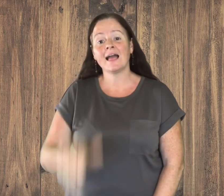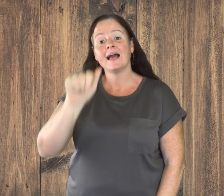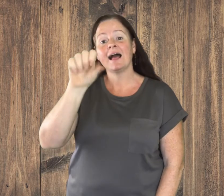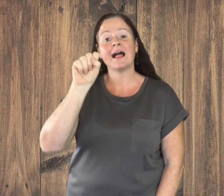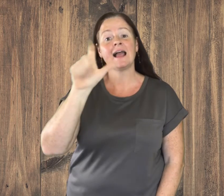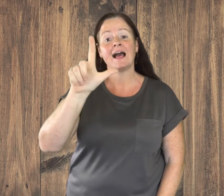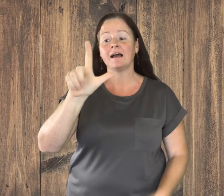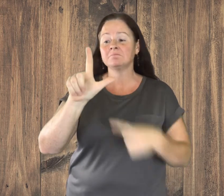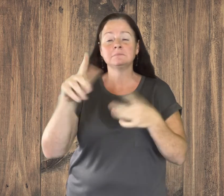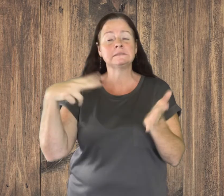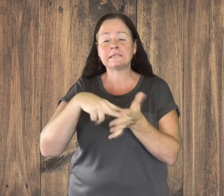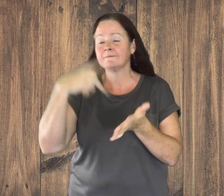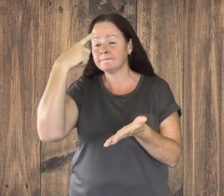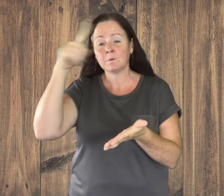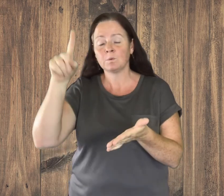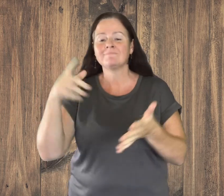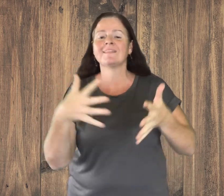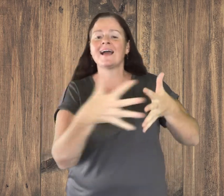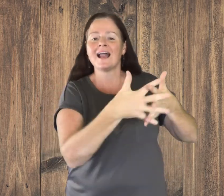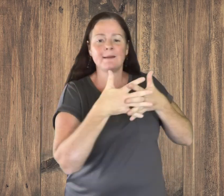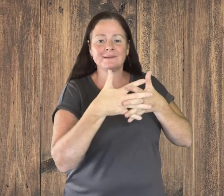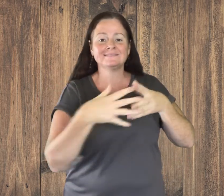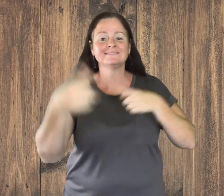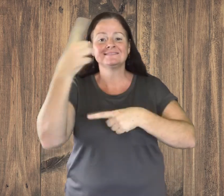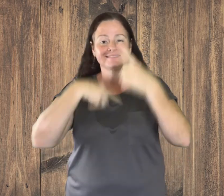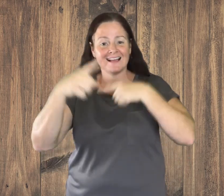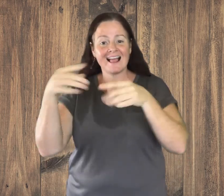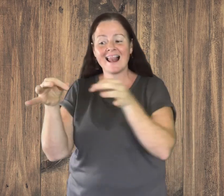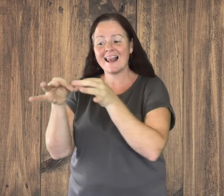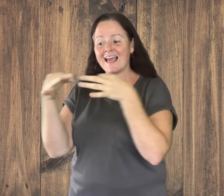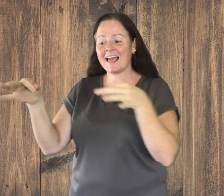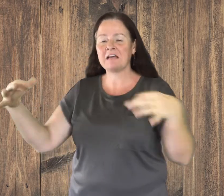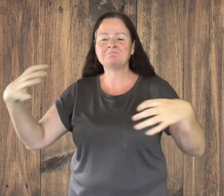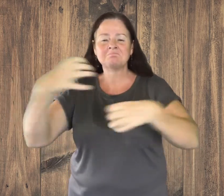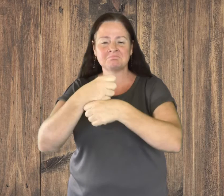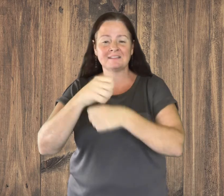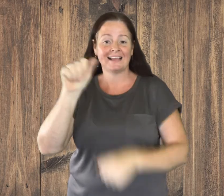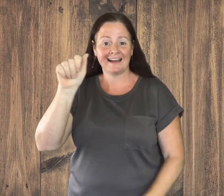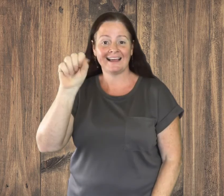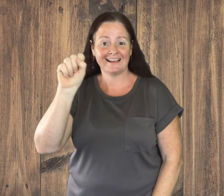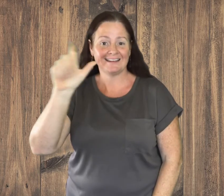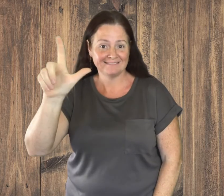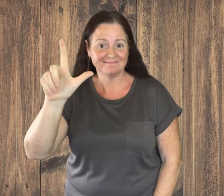ASL is an abbreviation that stands for American Sign Language.